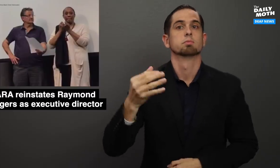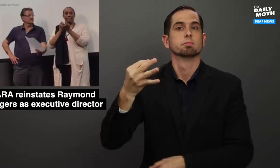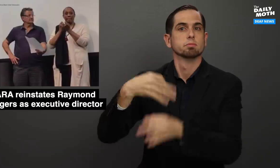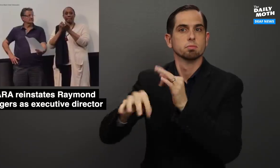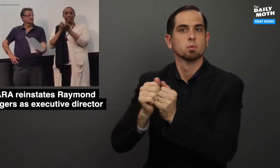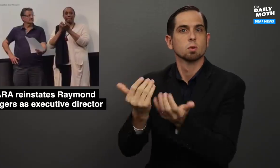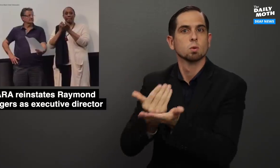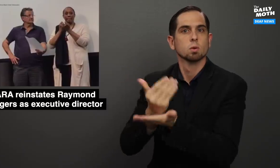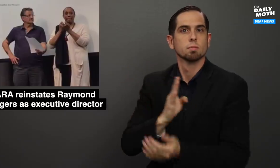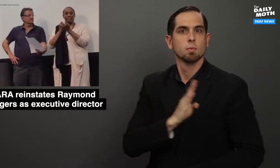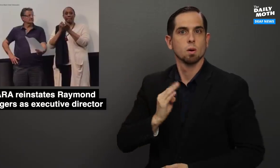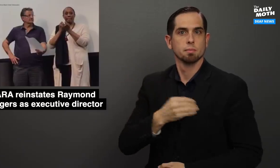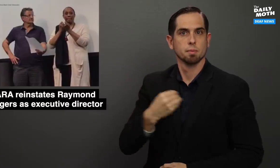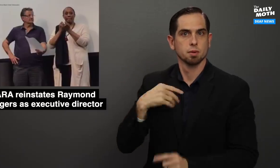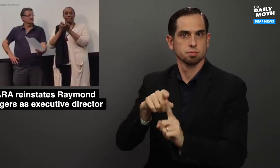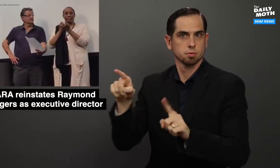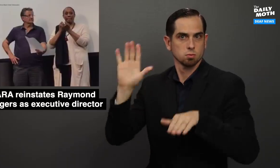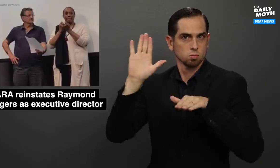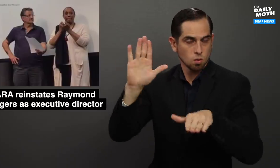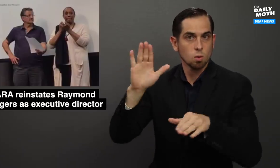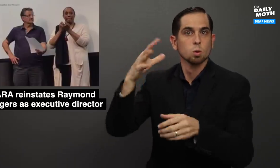with new board members sworn in,